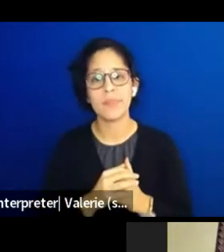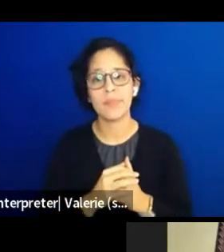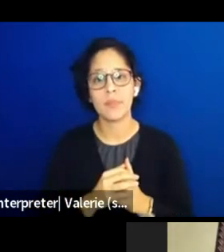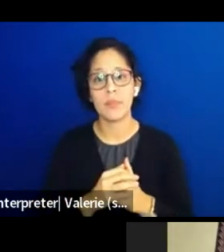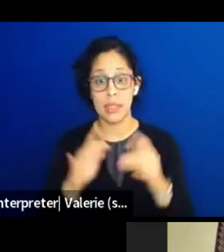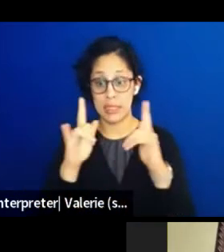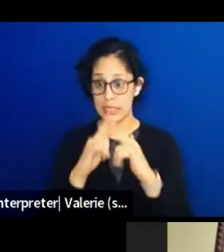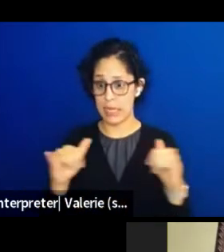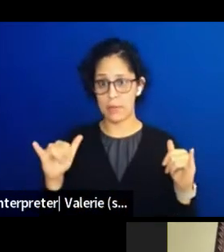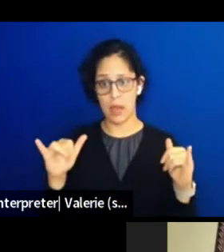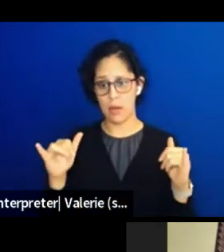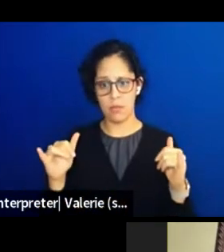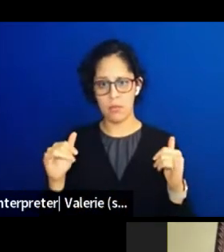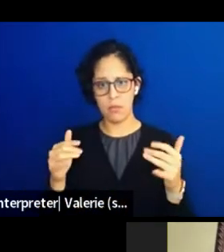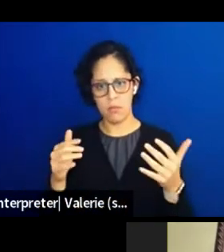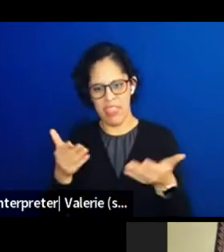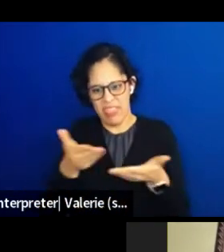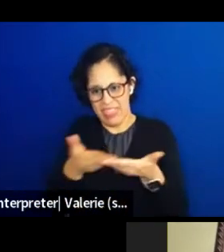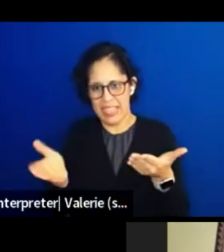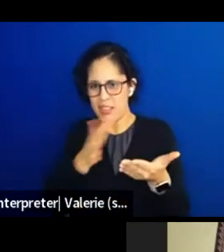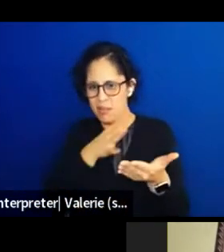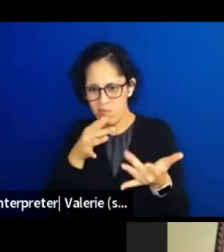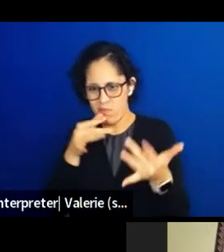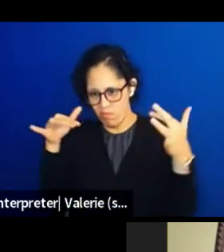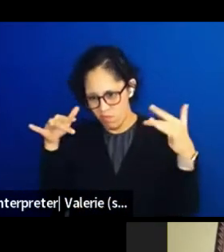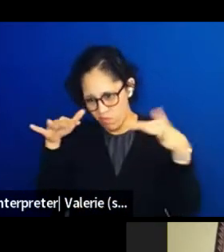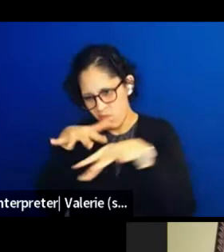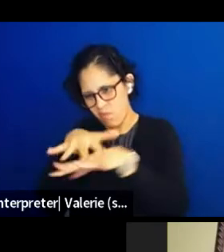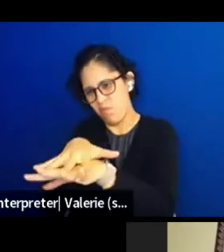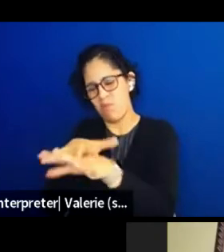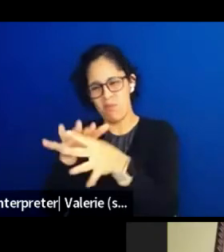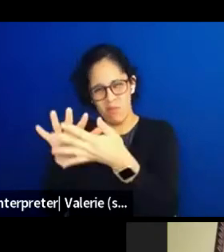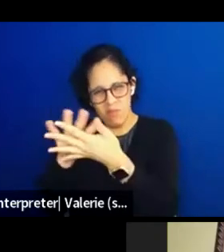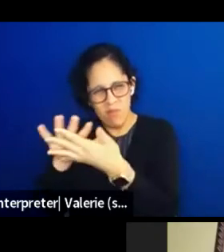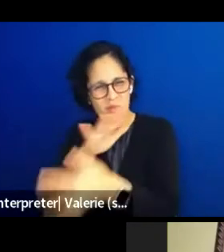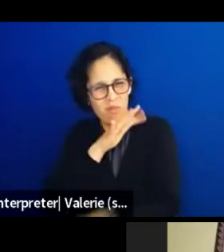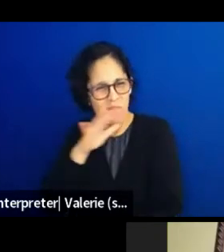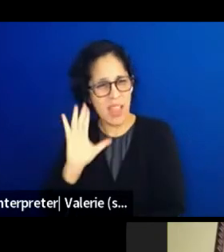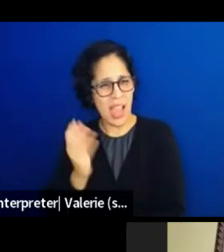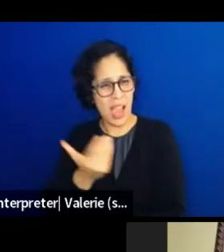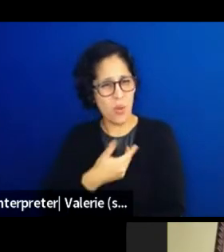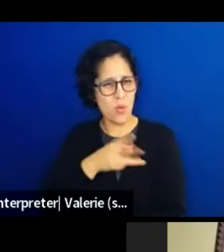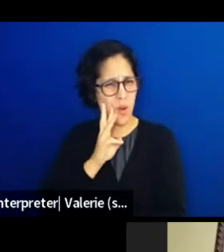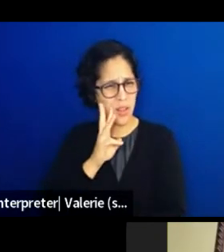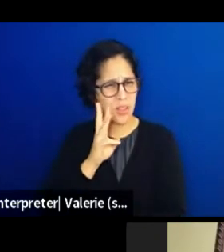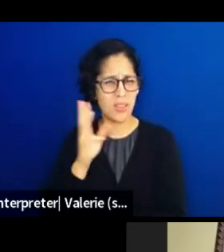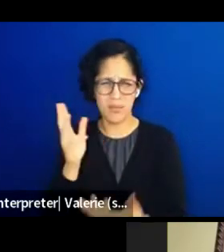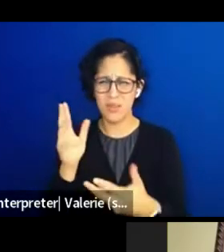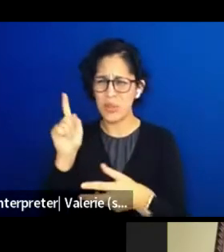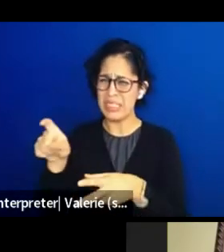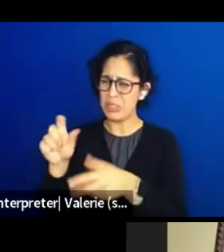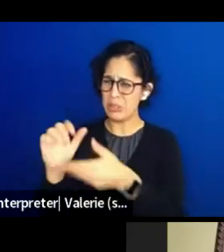out of the watershed in general, because as we do this restoration work things bounce back,